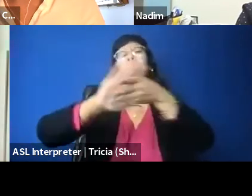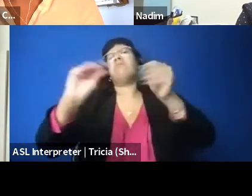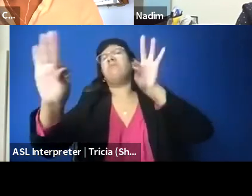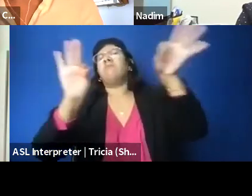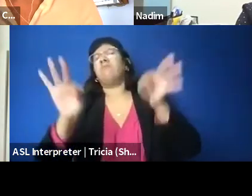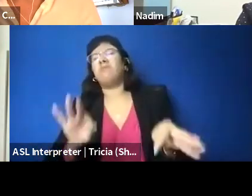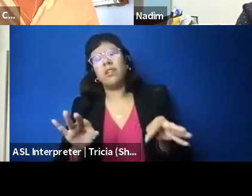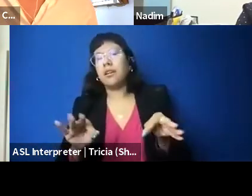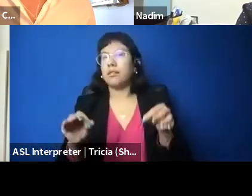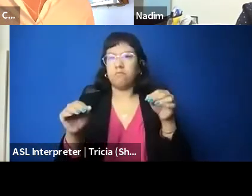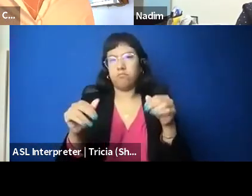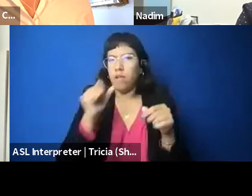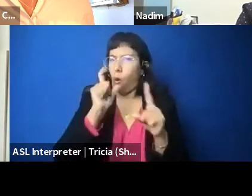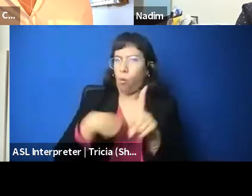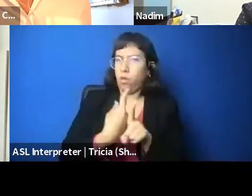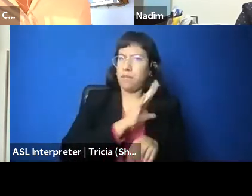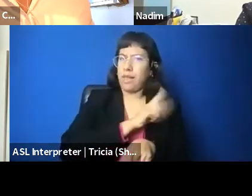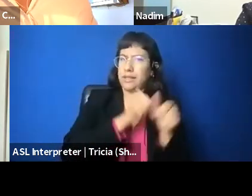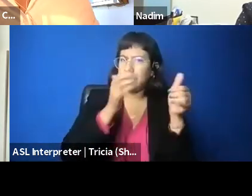So that's a really important point to note,